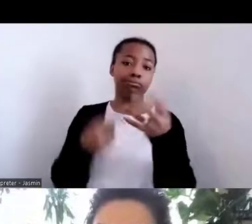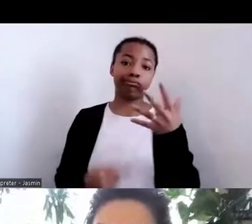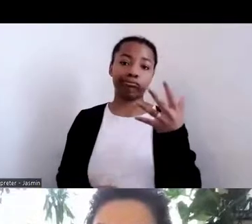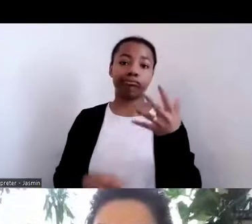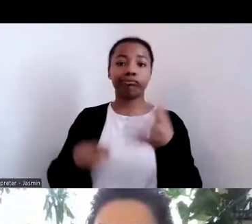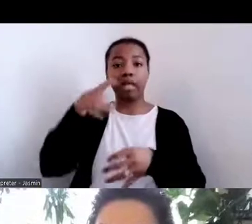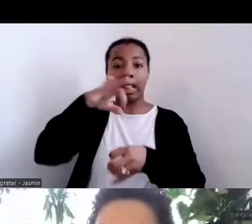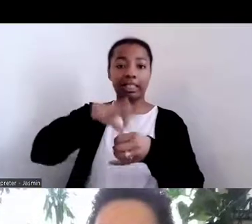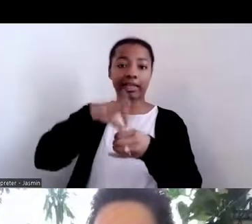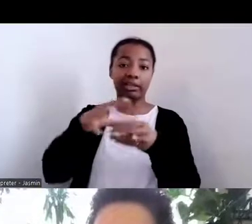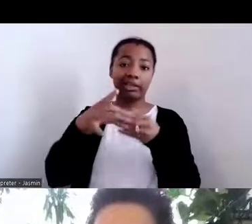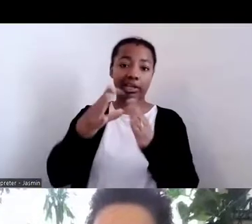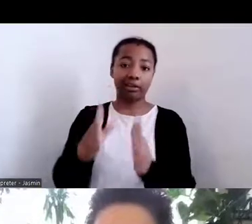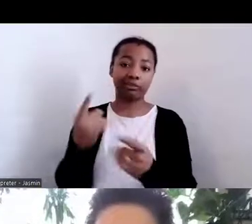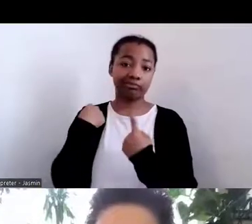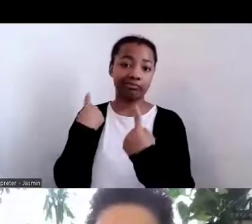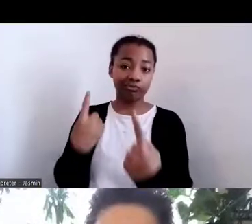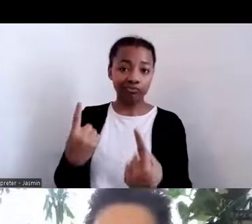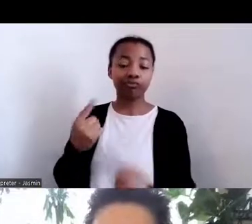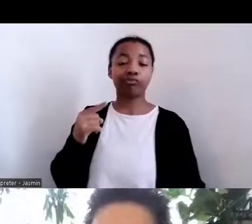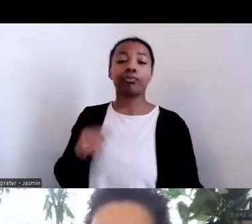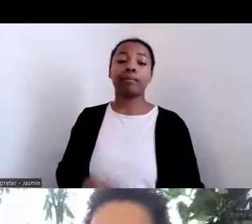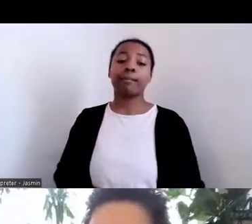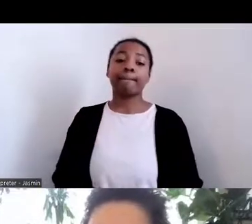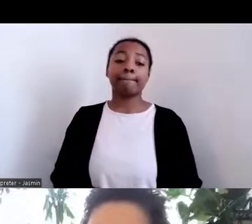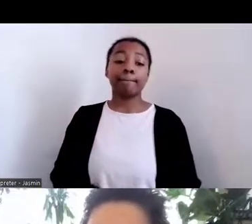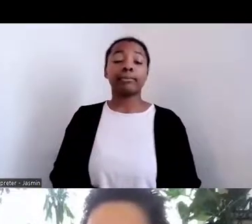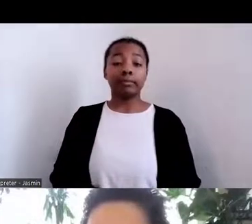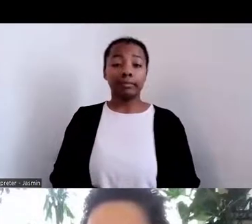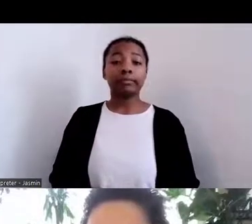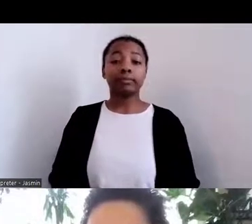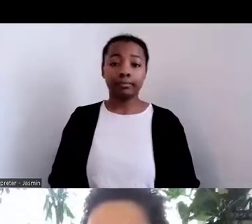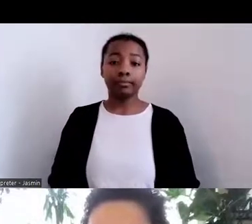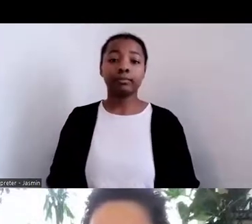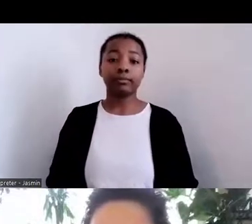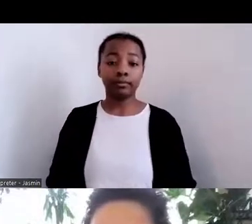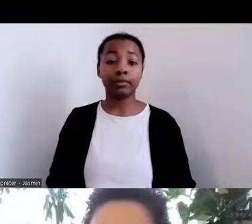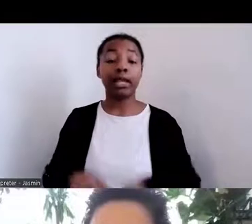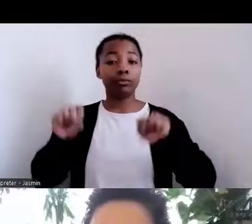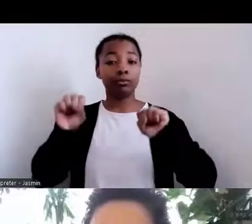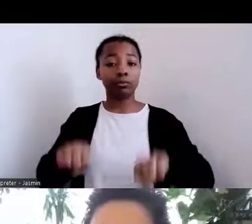as maintained the ability to be able to see how important it is